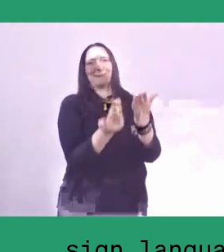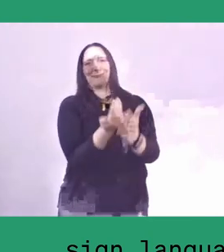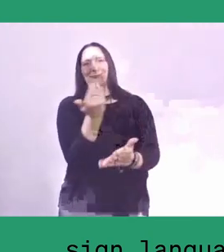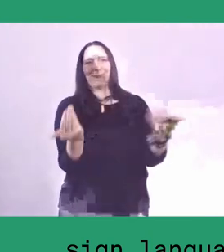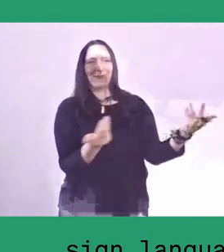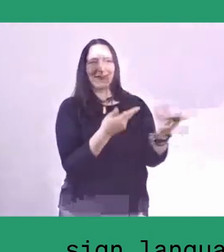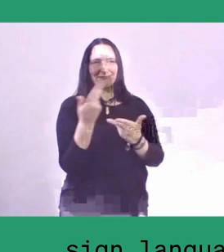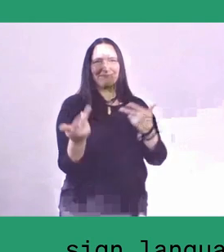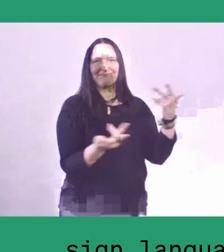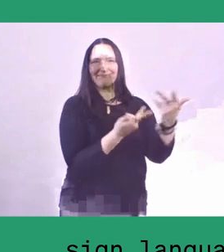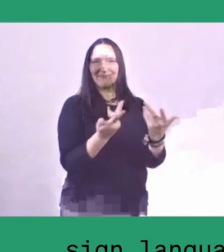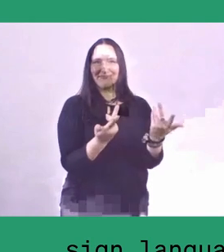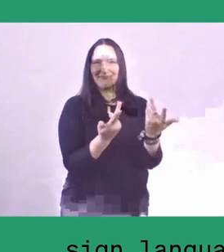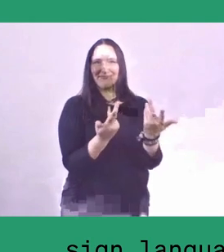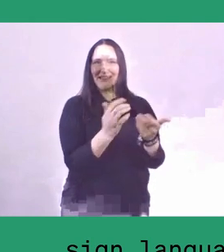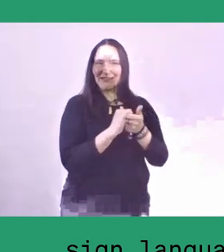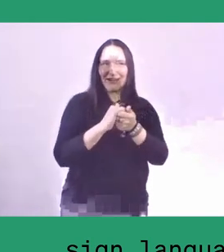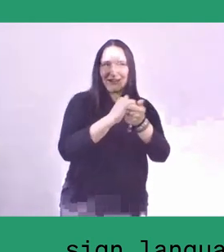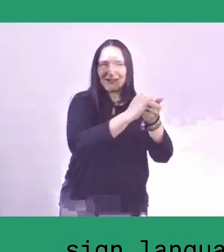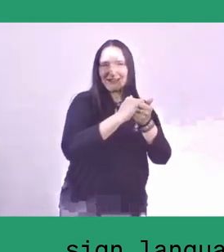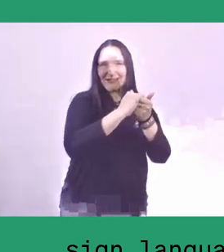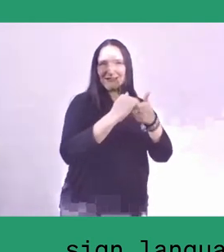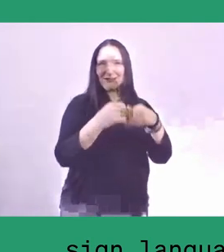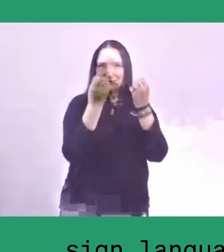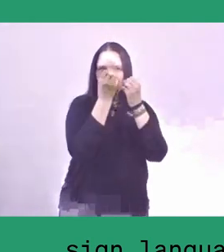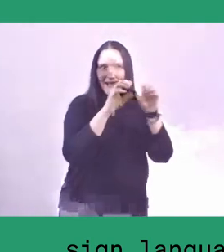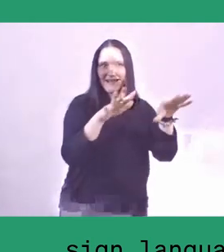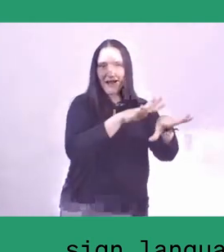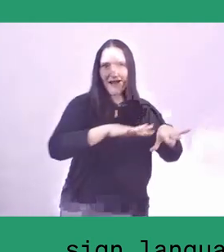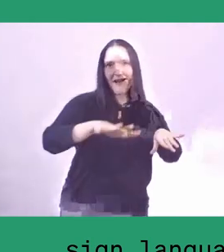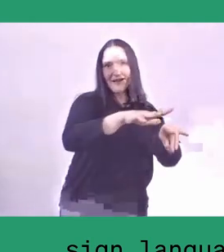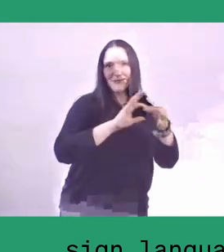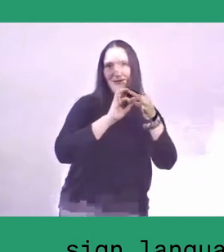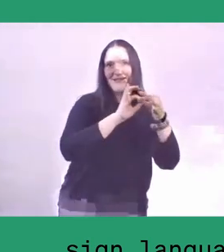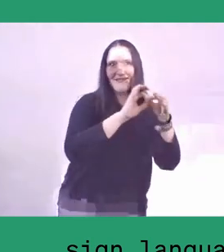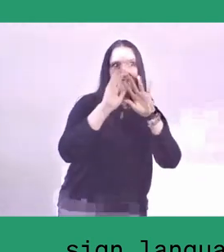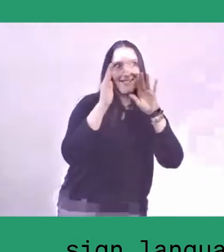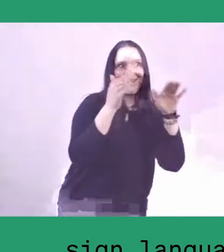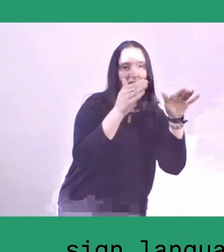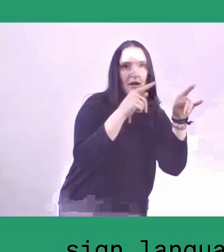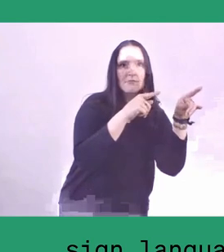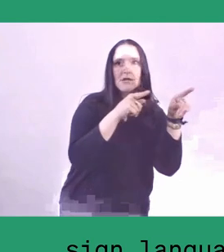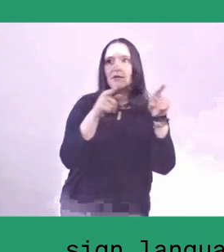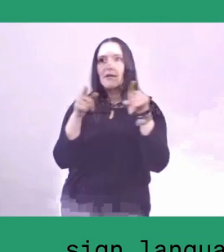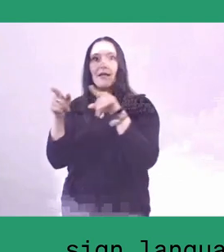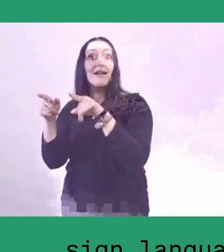Now, the lumbung or kampung cultural commoning is trying to reverse this tendency